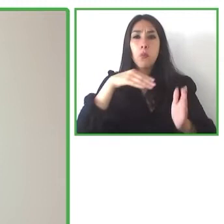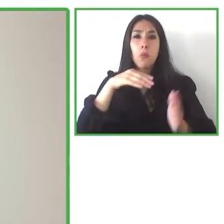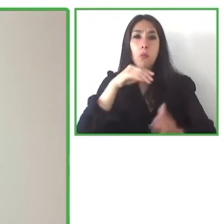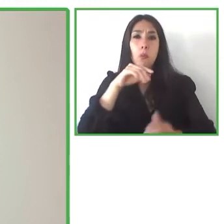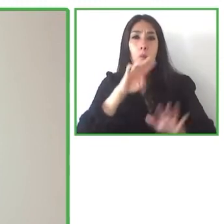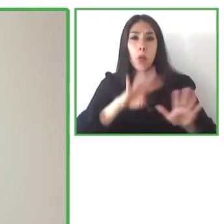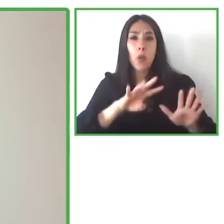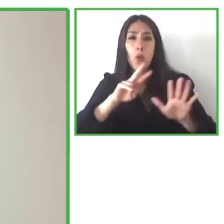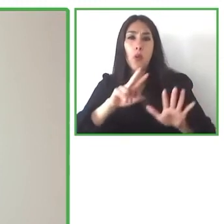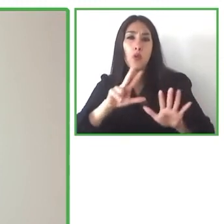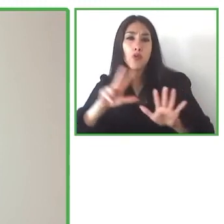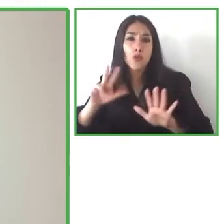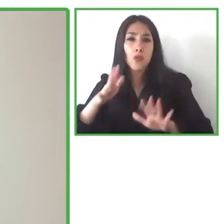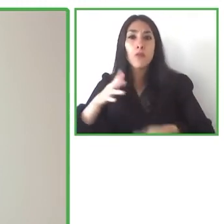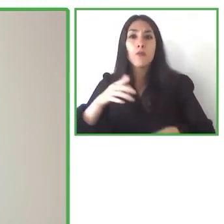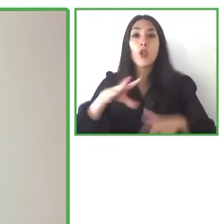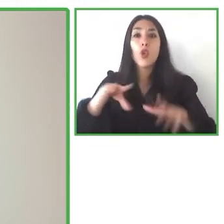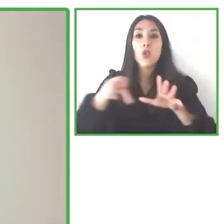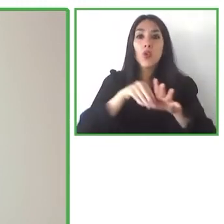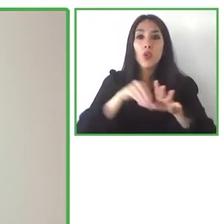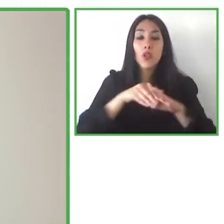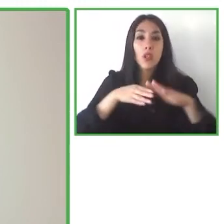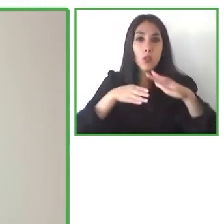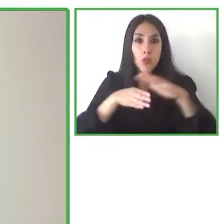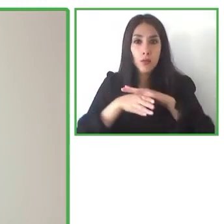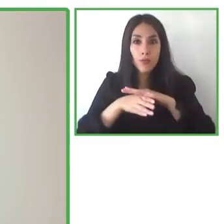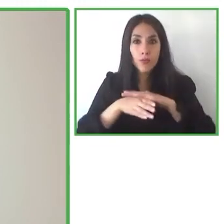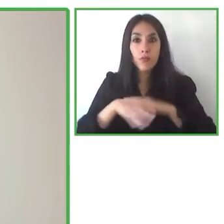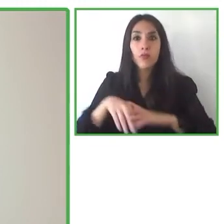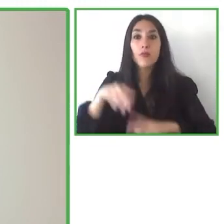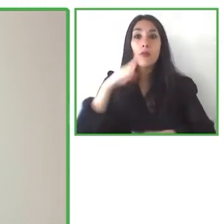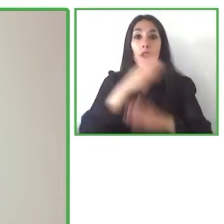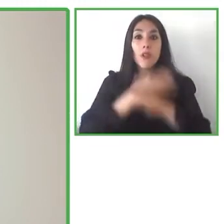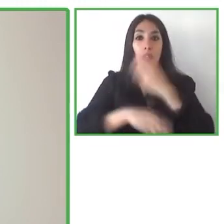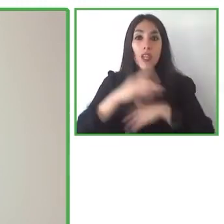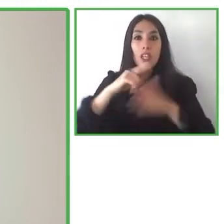with disabilities and accessibility and technologies developing different projects